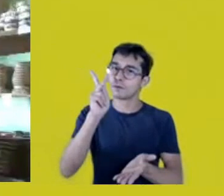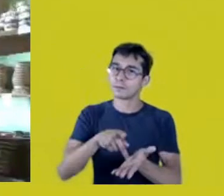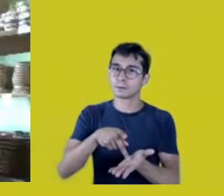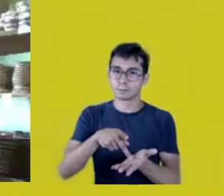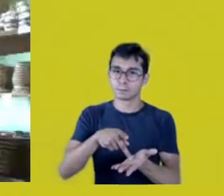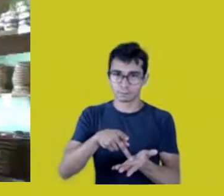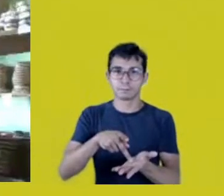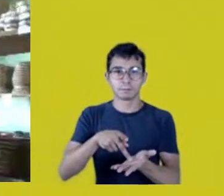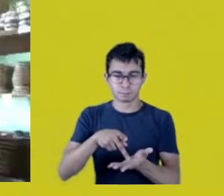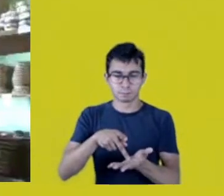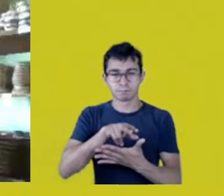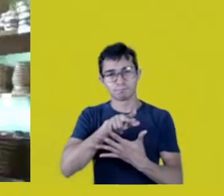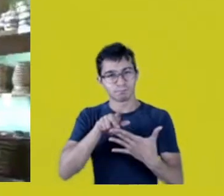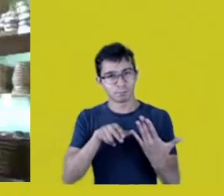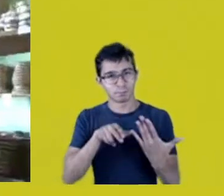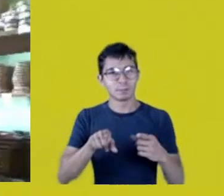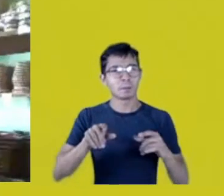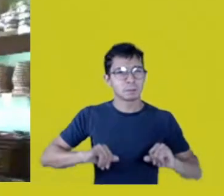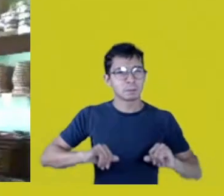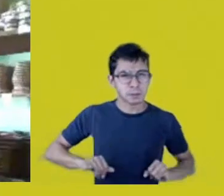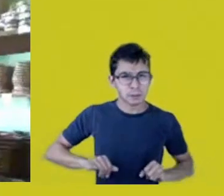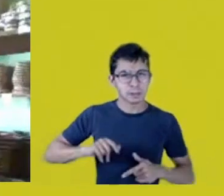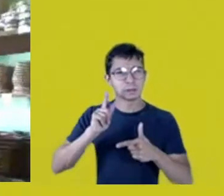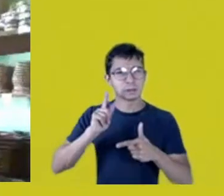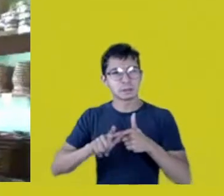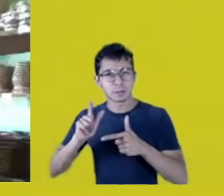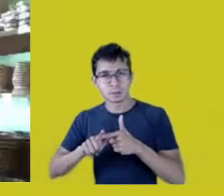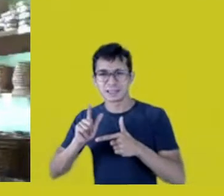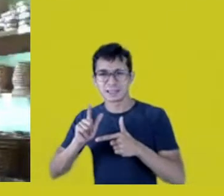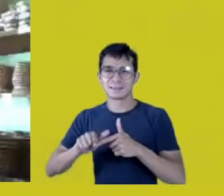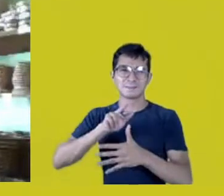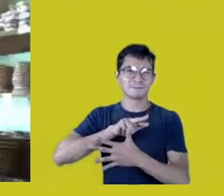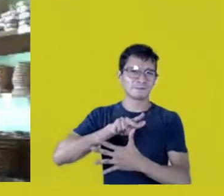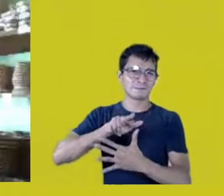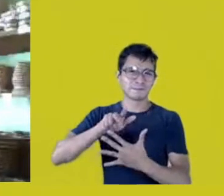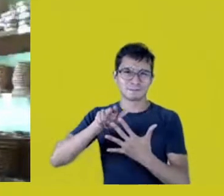and how painful, when those truths are spoken, we also feel